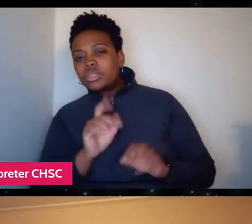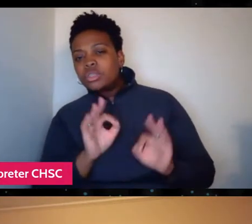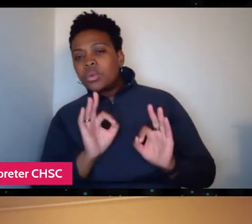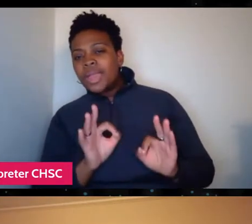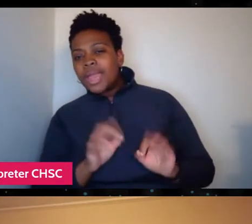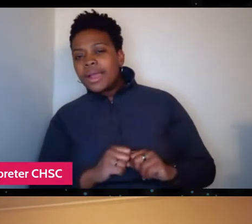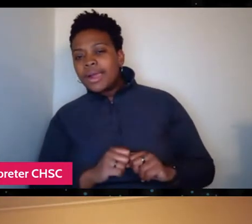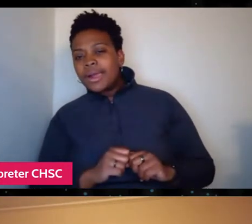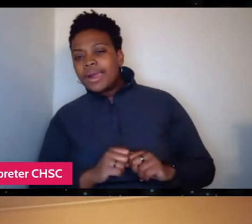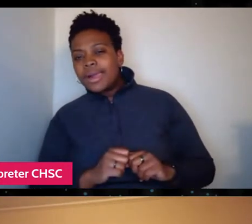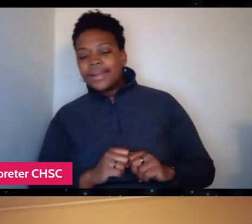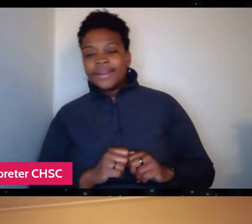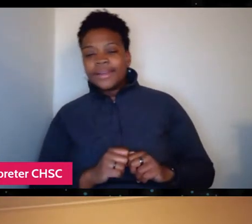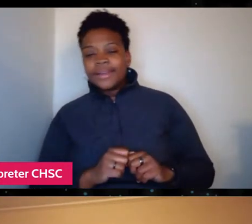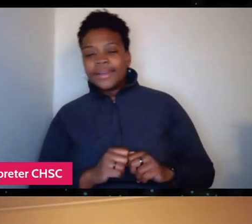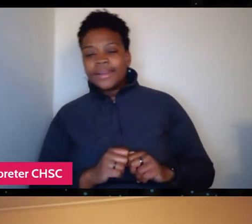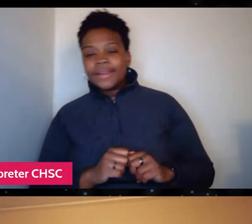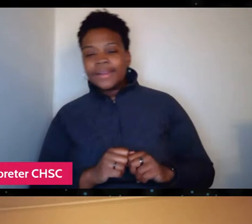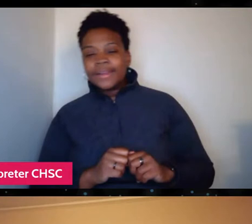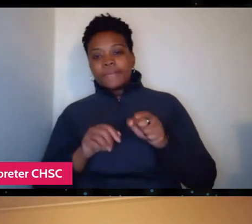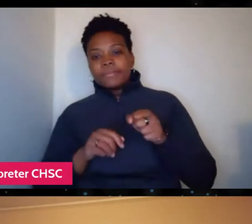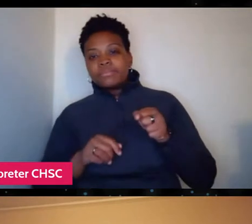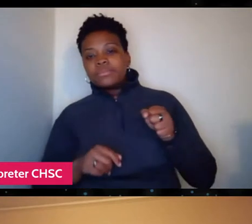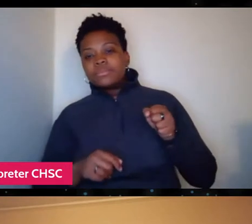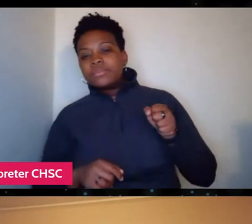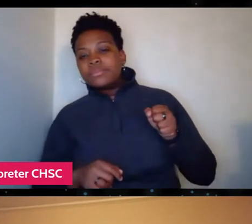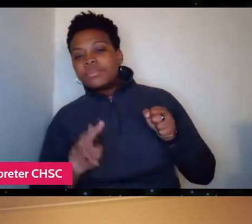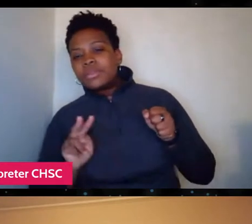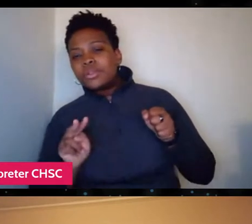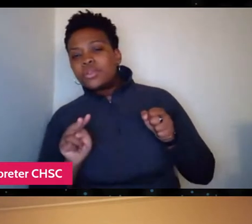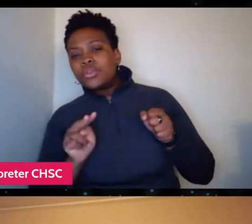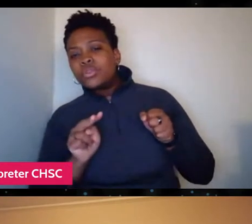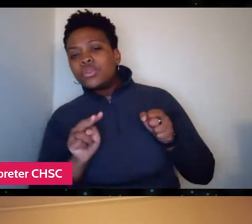So I look through the door